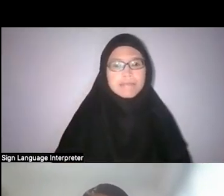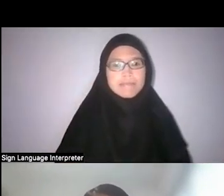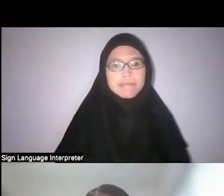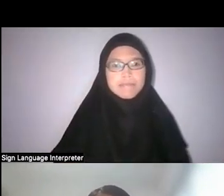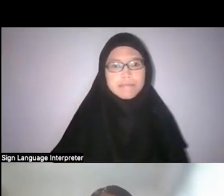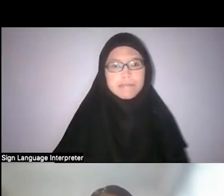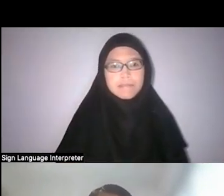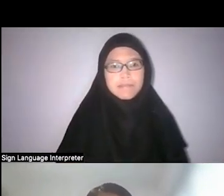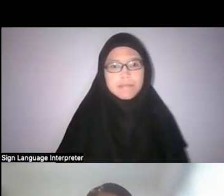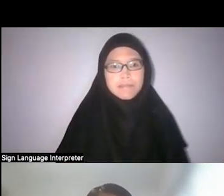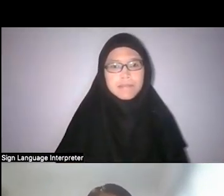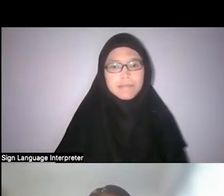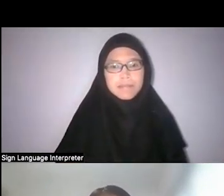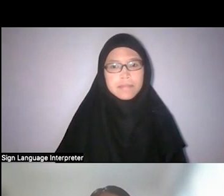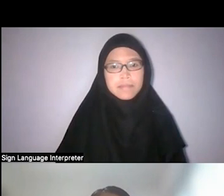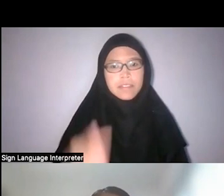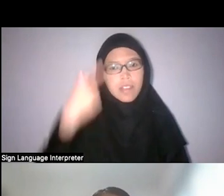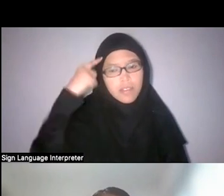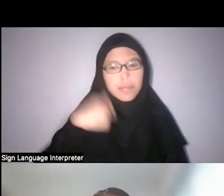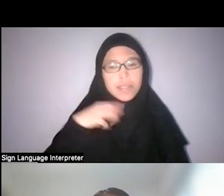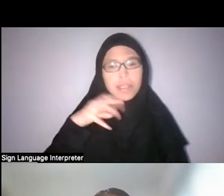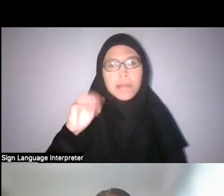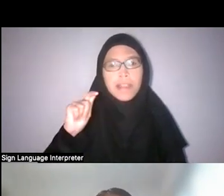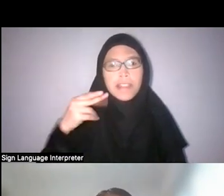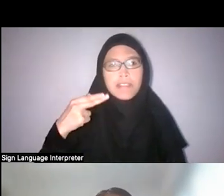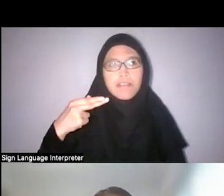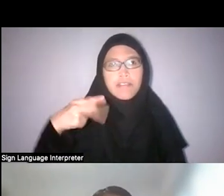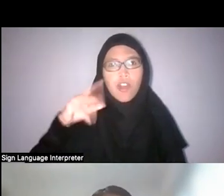So for me, metaphorically it was moving from that narrative